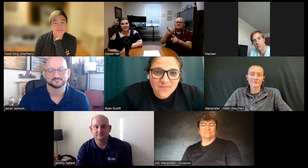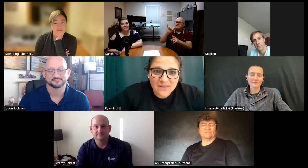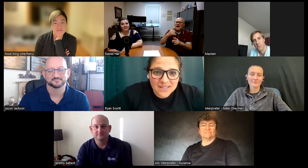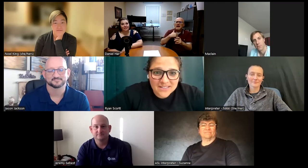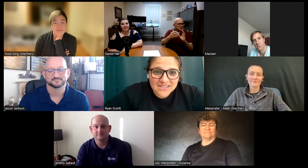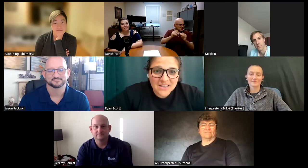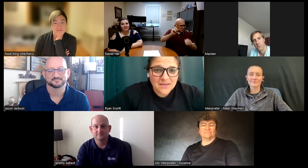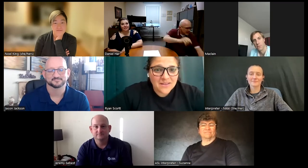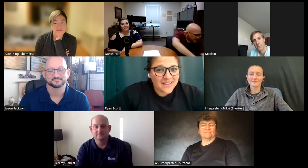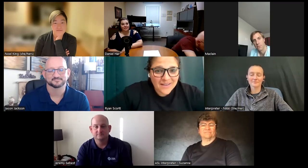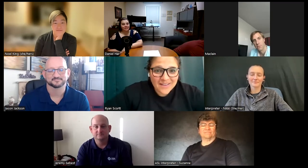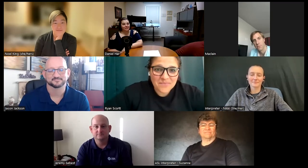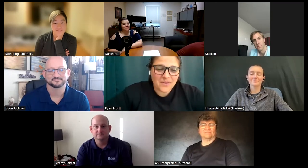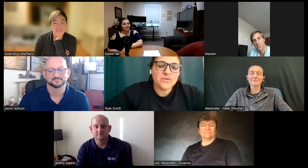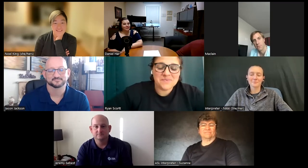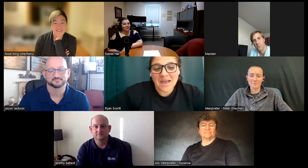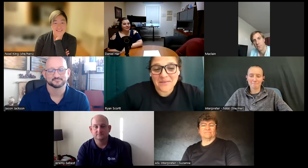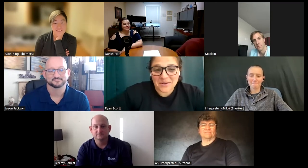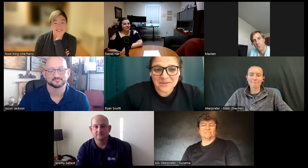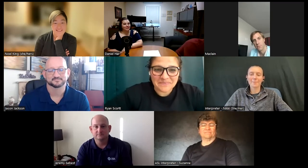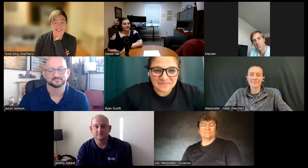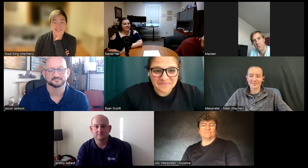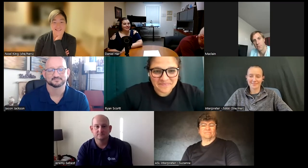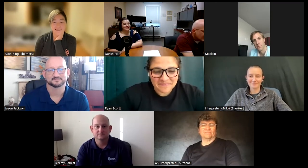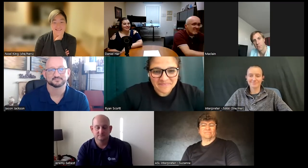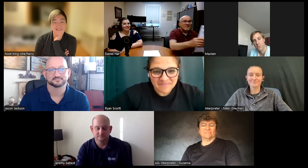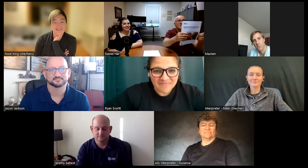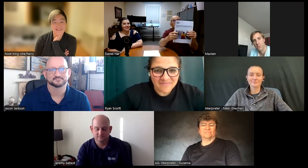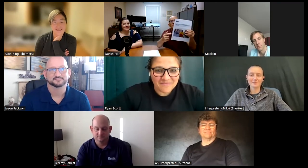he famous hold on I have an article